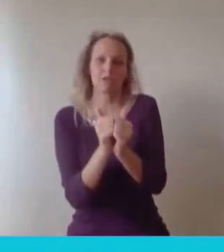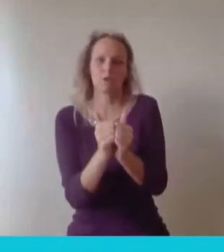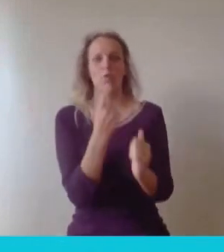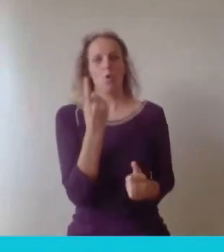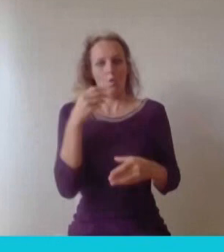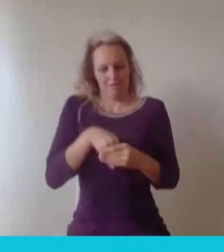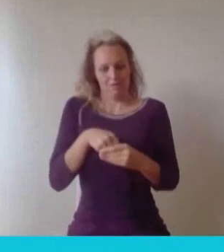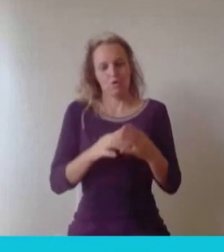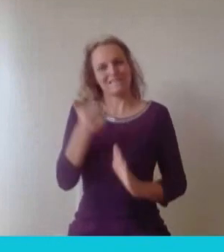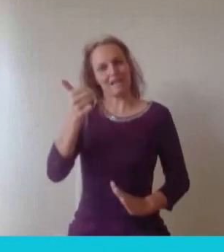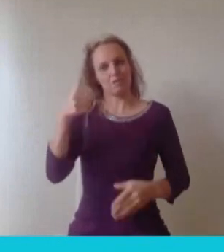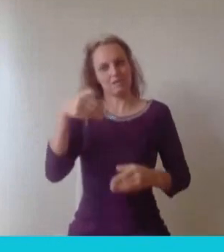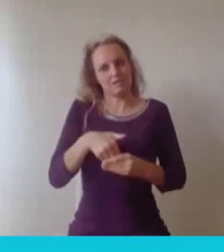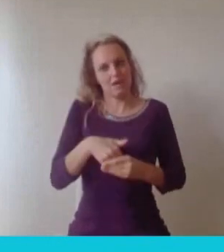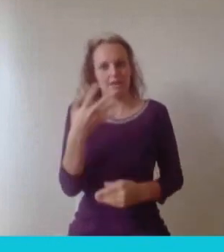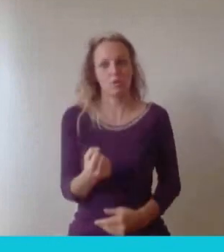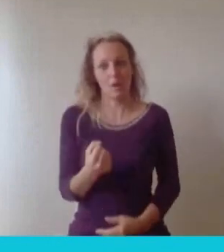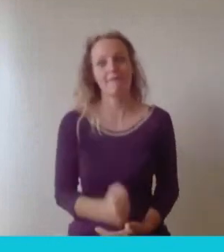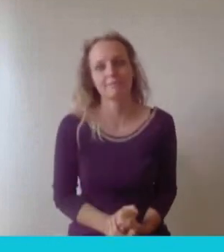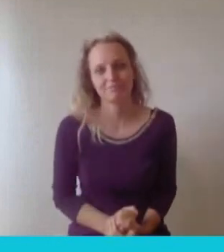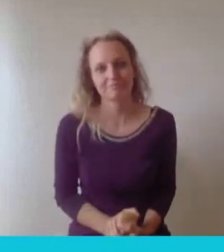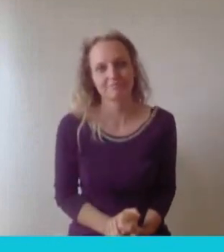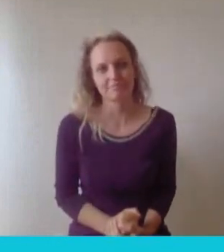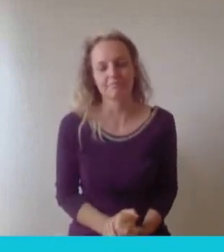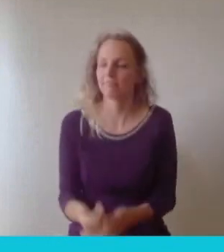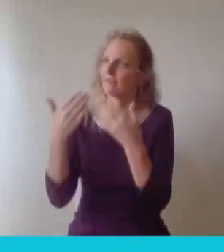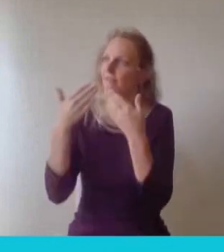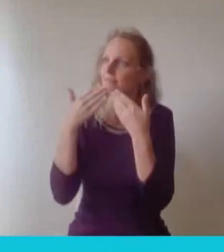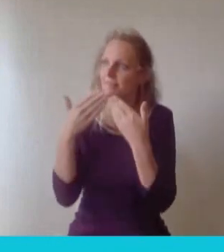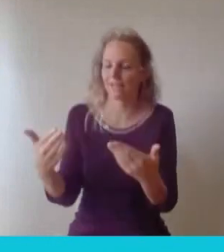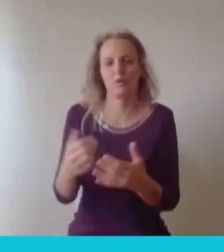Thank you. So again you may have touched on this, but just to perhaps